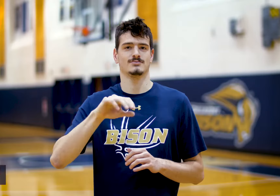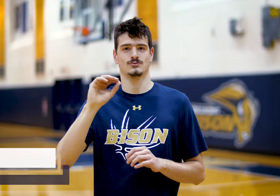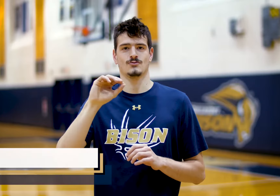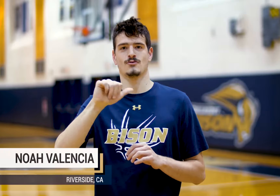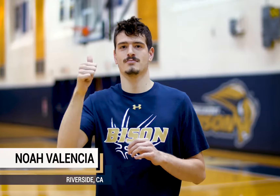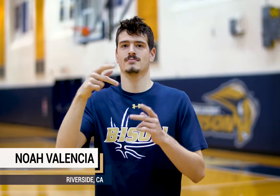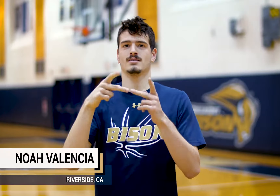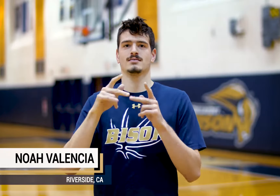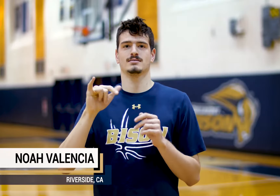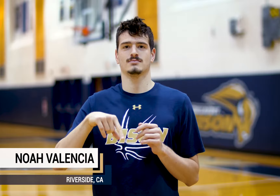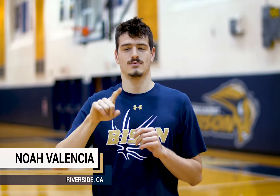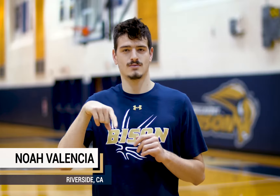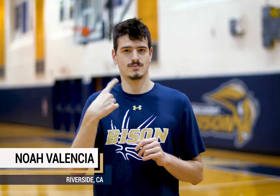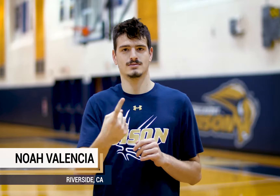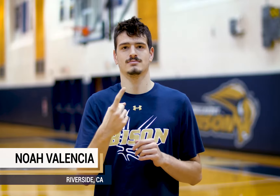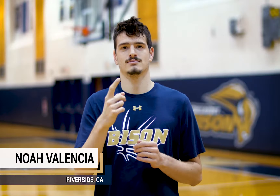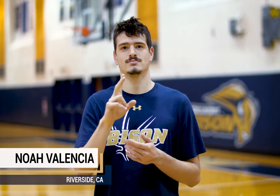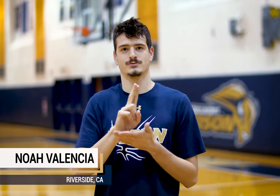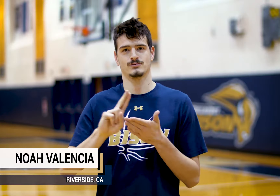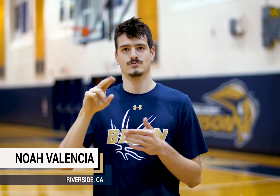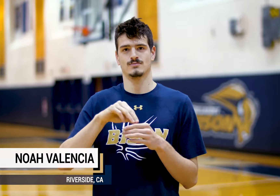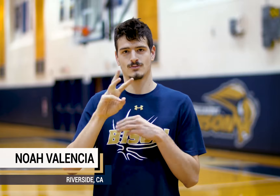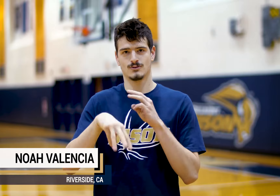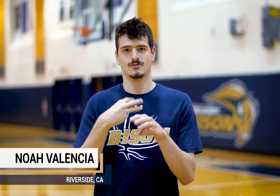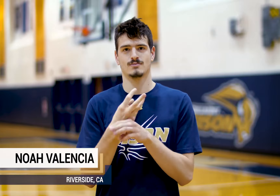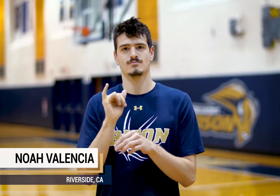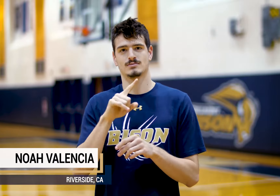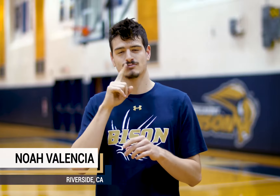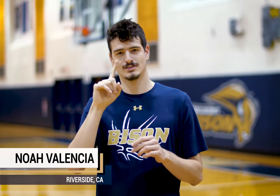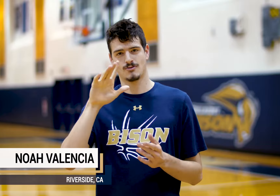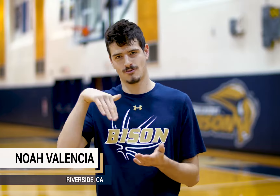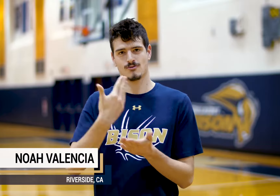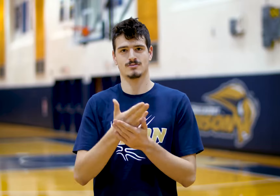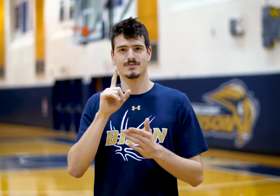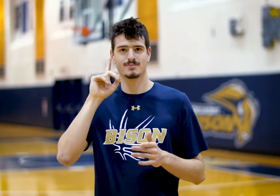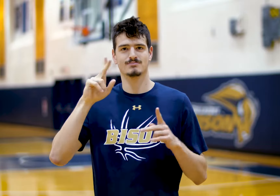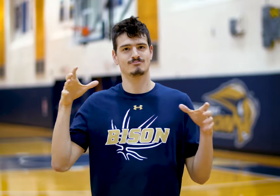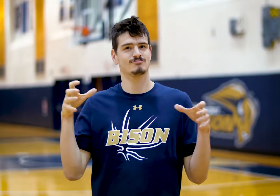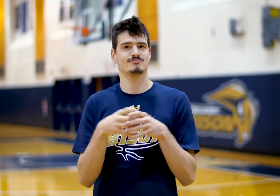There's no other place like Gallaudet, it's the ONLY University in the world that's truly Deaf centric.